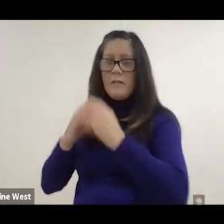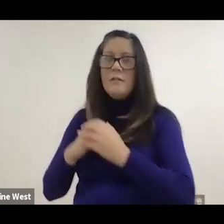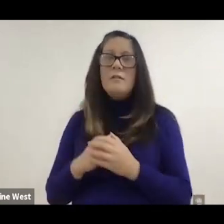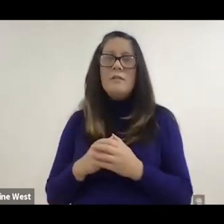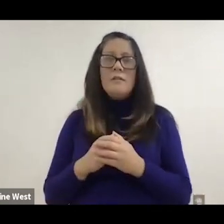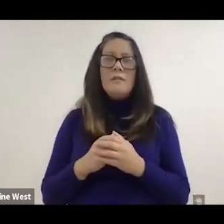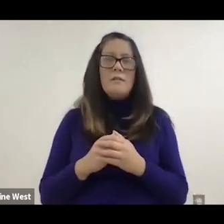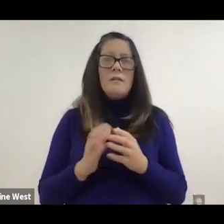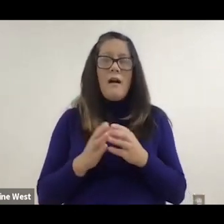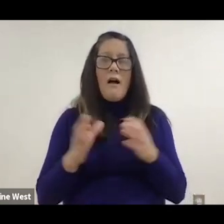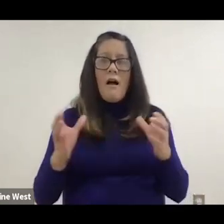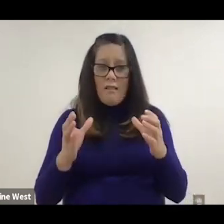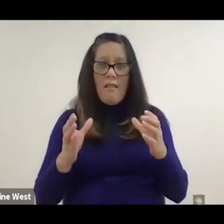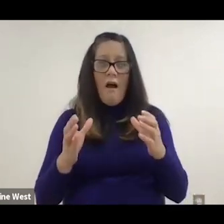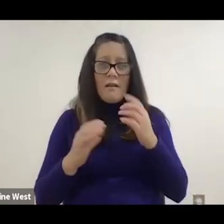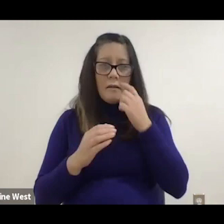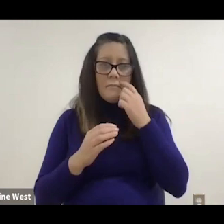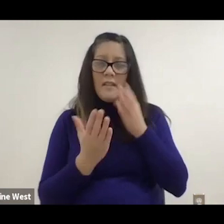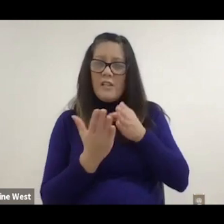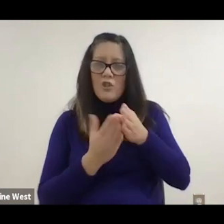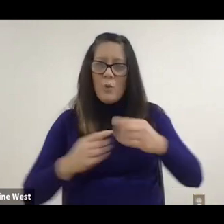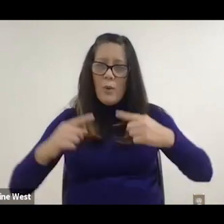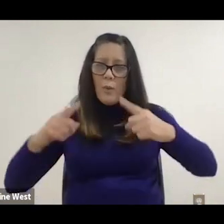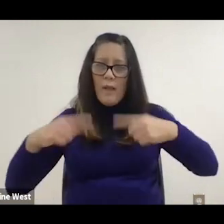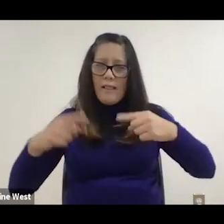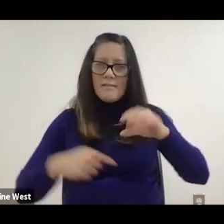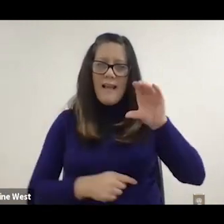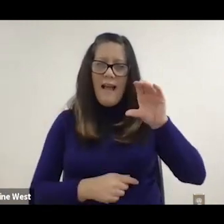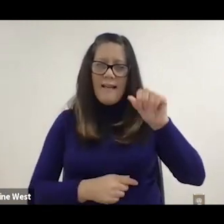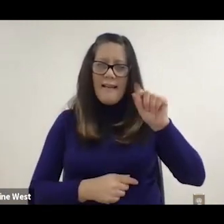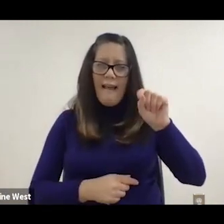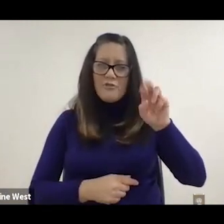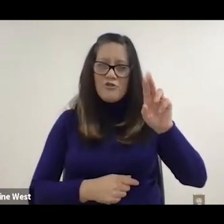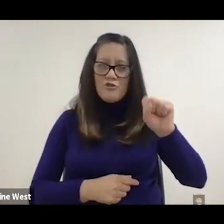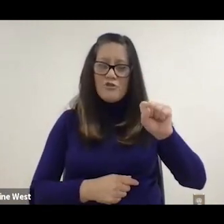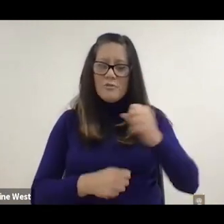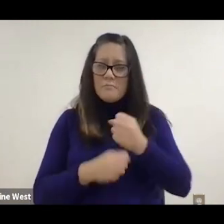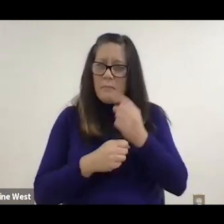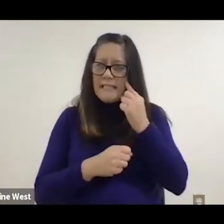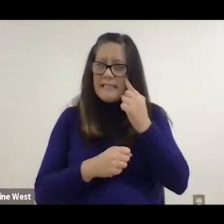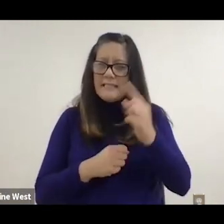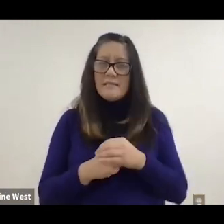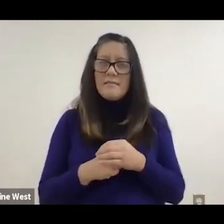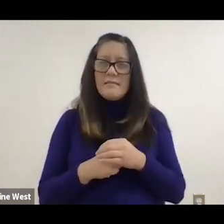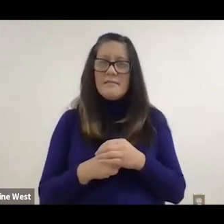the forces come through the casters, which makes sense. You drive most of the time in